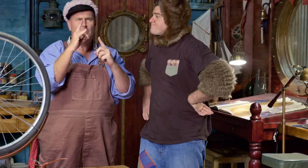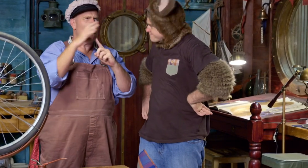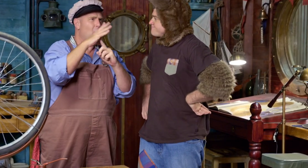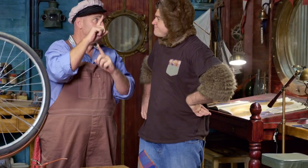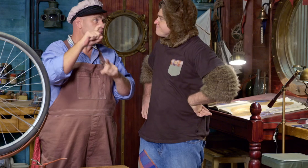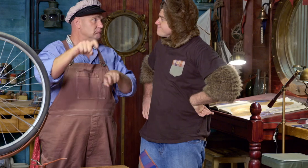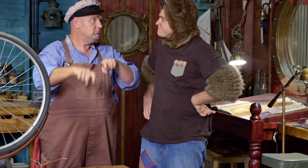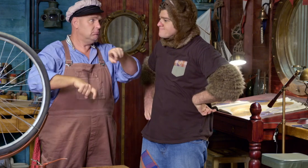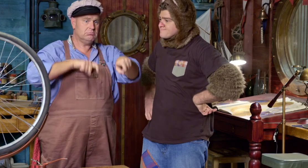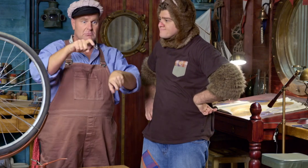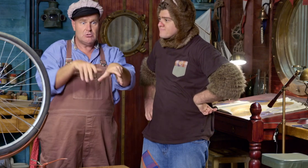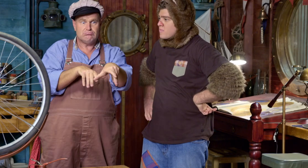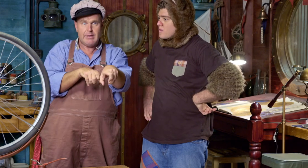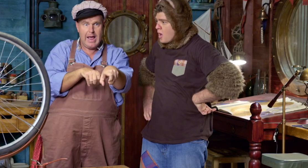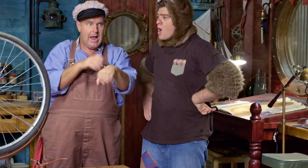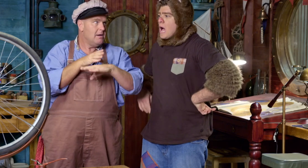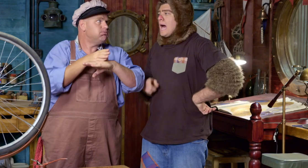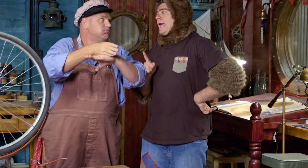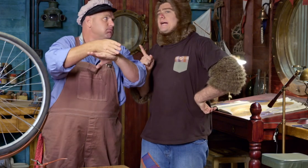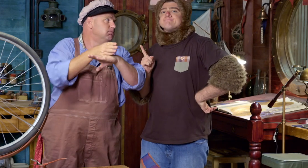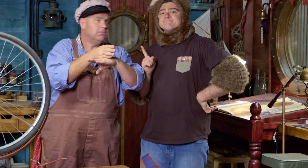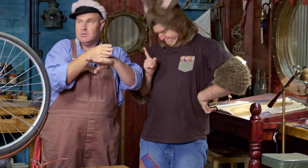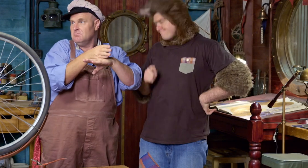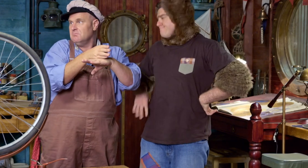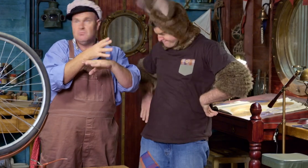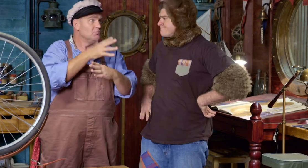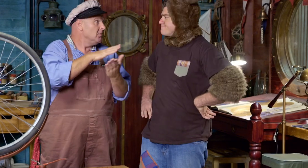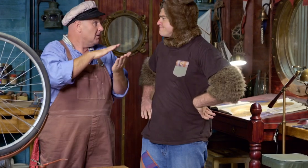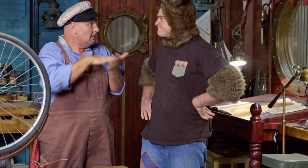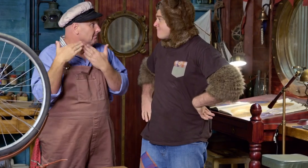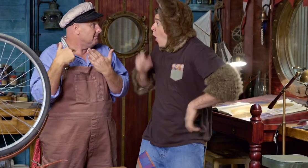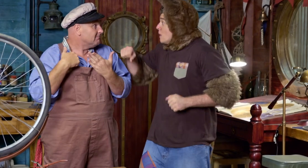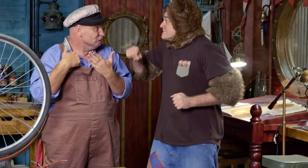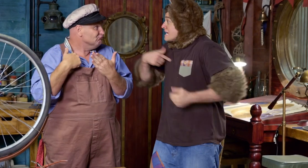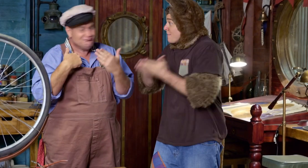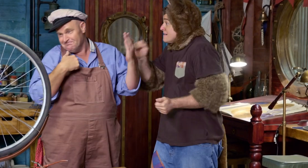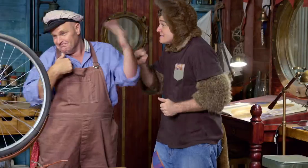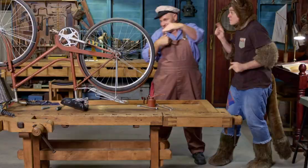and most importantly, check the brakes to make sure they're working. Would you like to help me? Oh, yes!